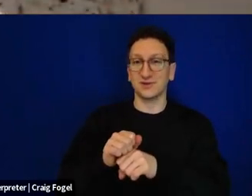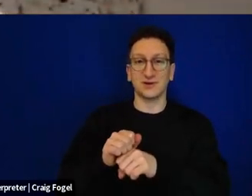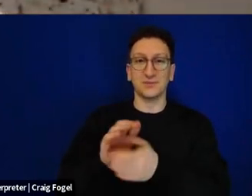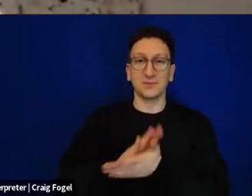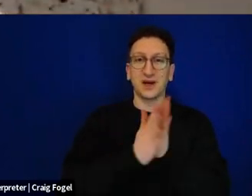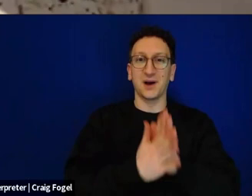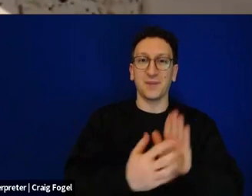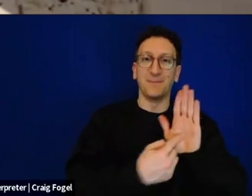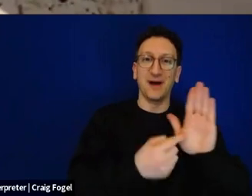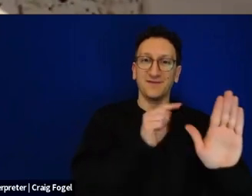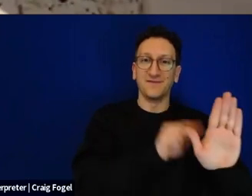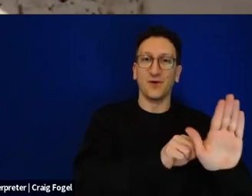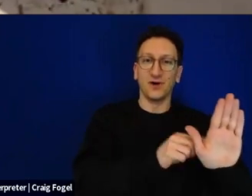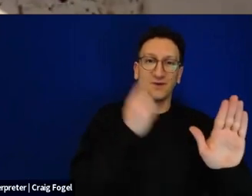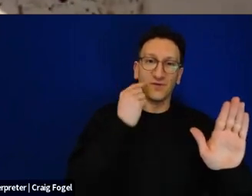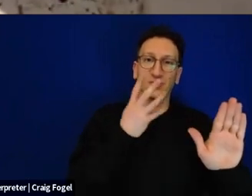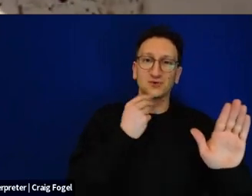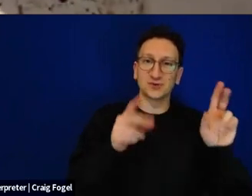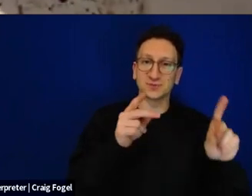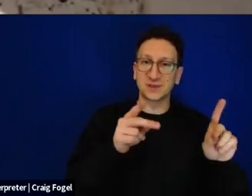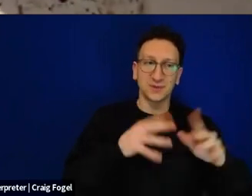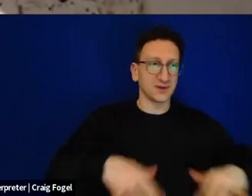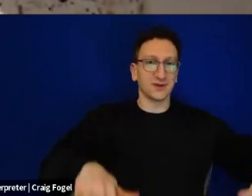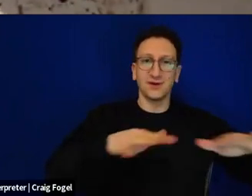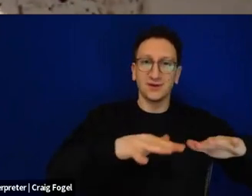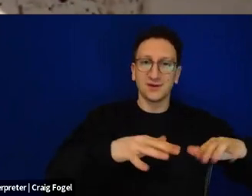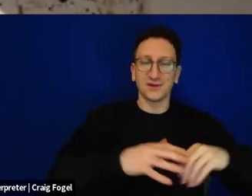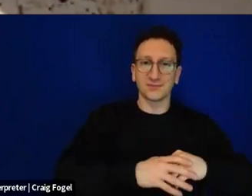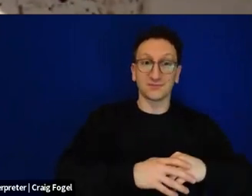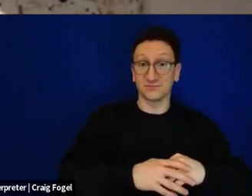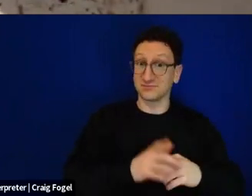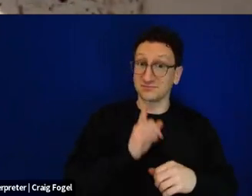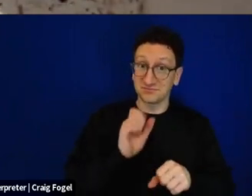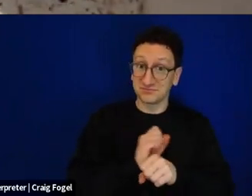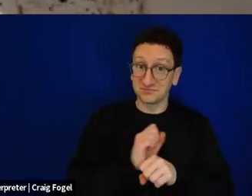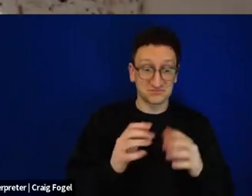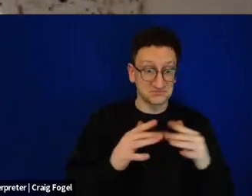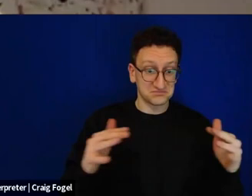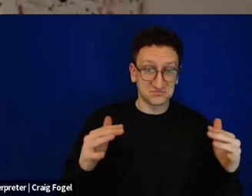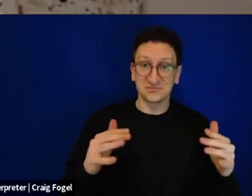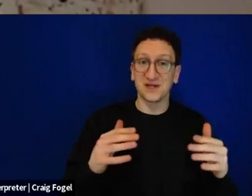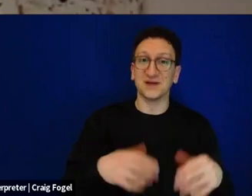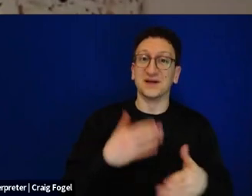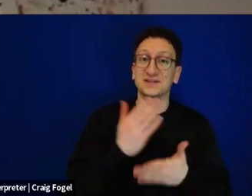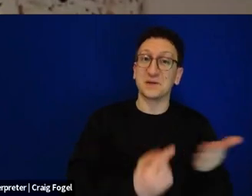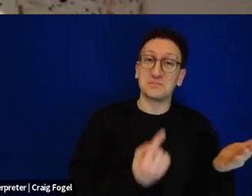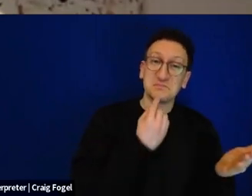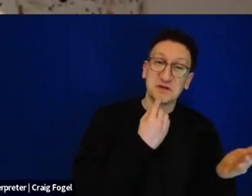for the Jewish people in so many ways, we have so many different flavors and textures. Some of us are bitter, some are sour, some are sweet, some are soft.